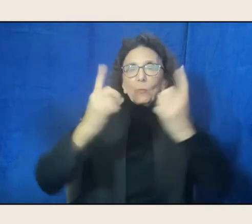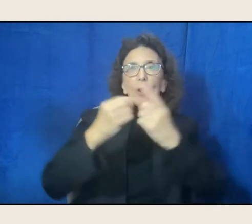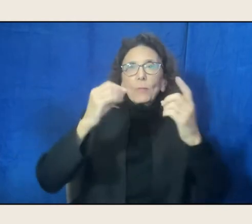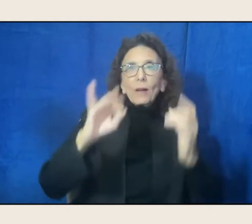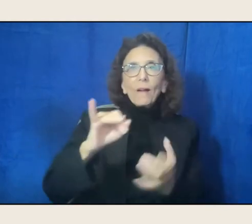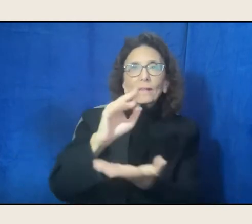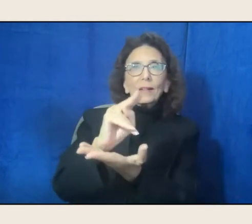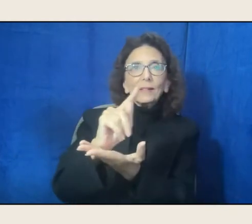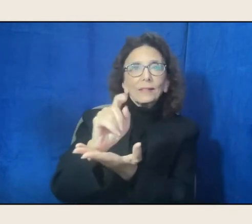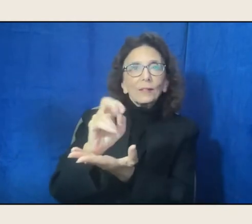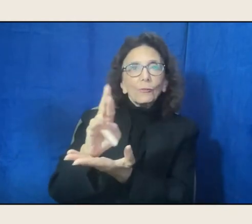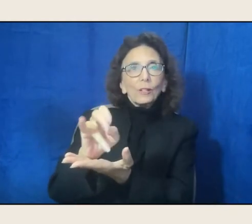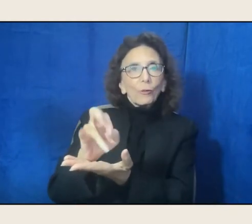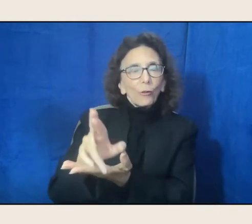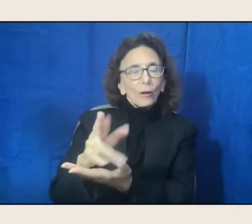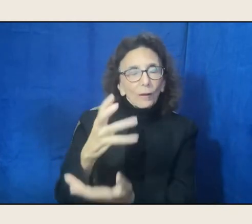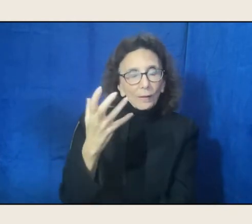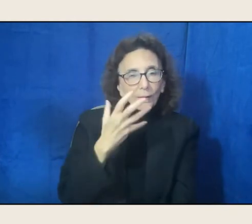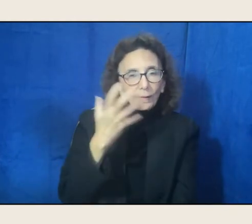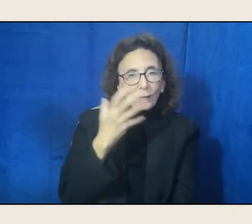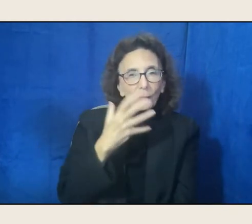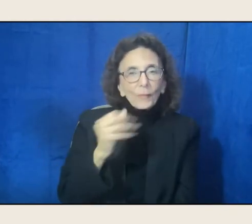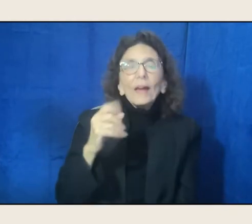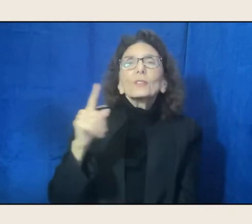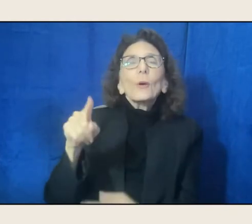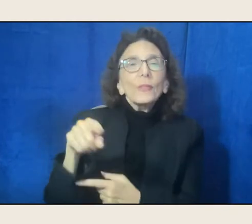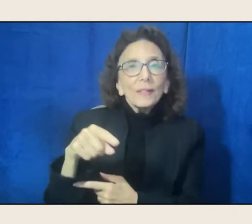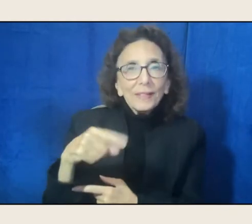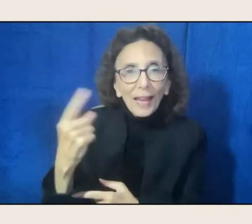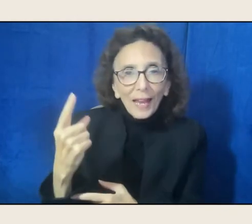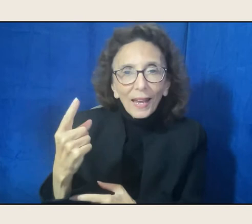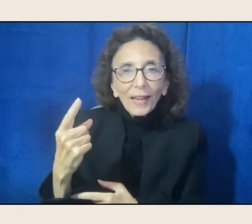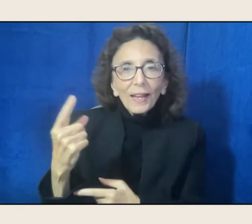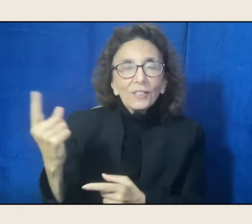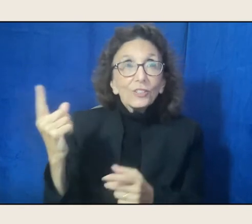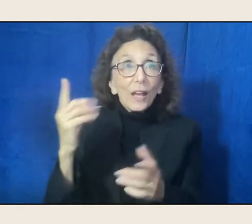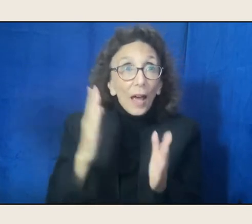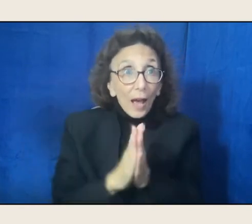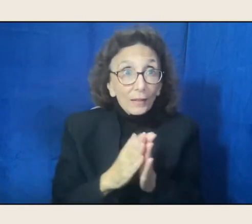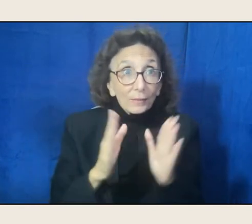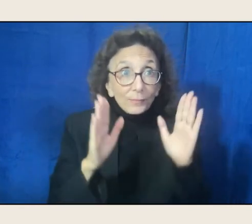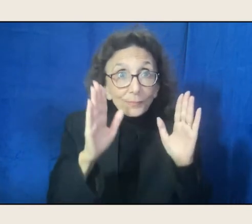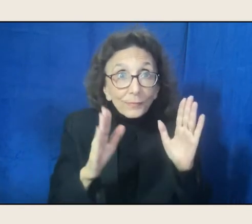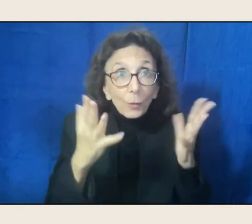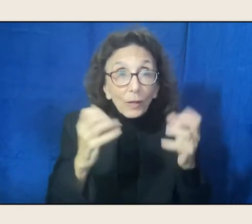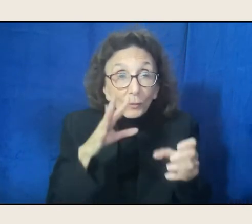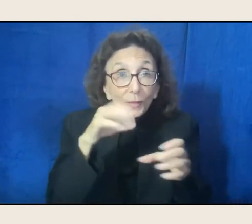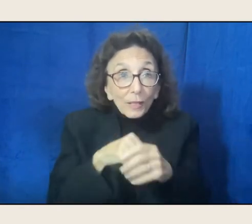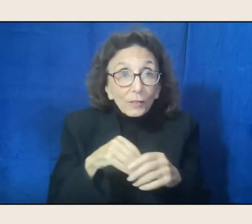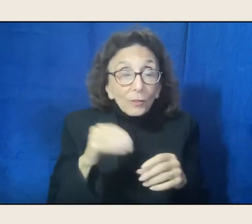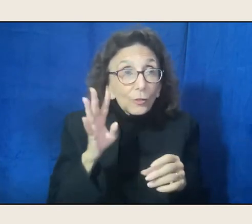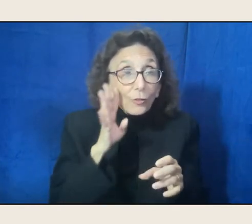Yes. You know, the day she came in to ask to be in my poetry work, creative writing workshop,